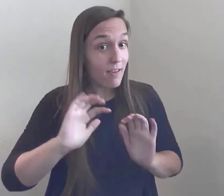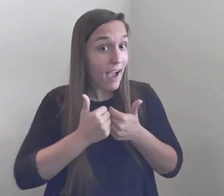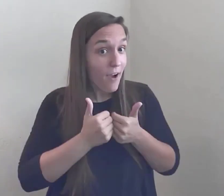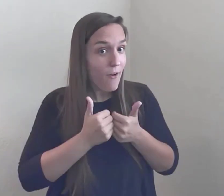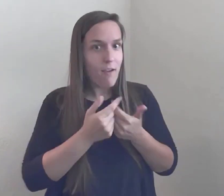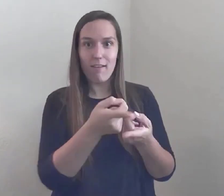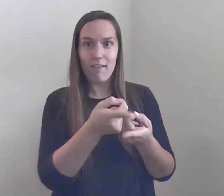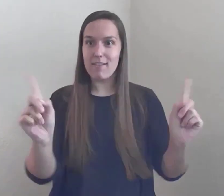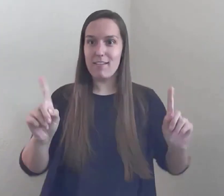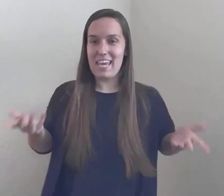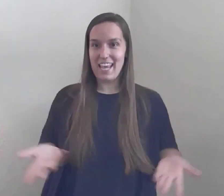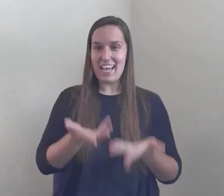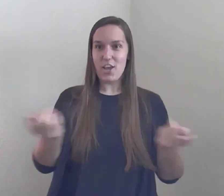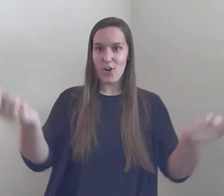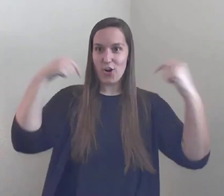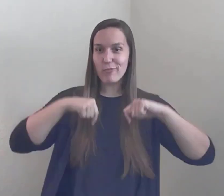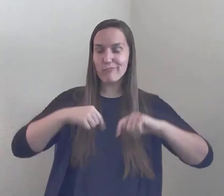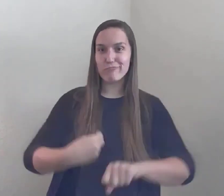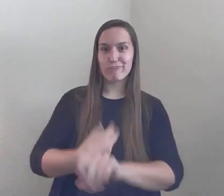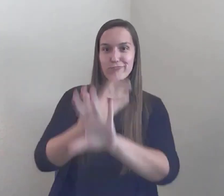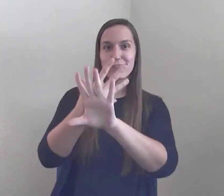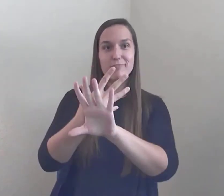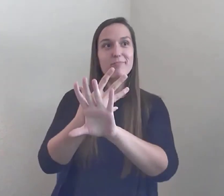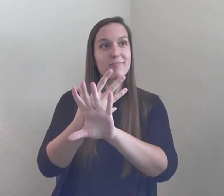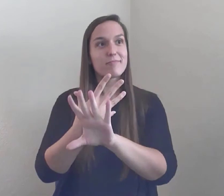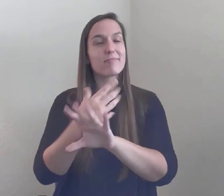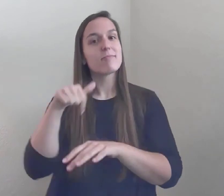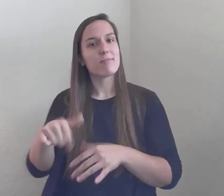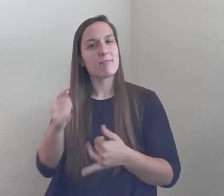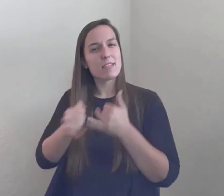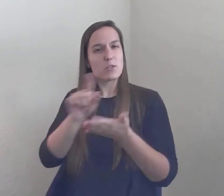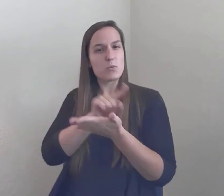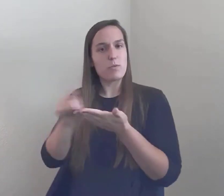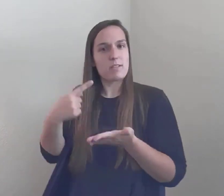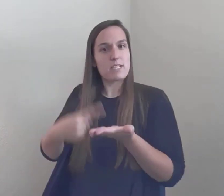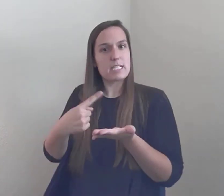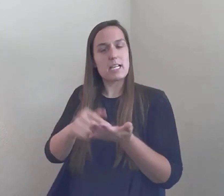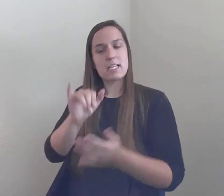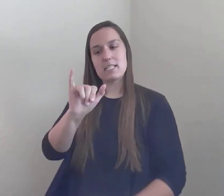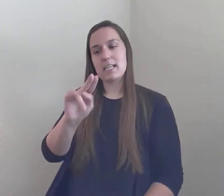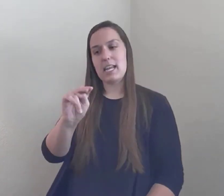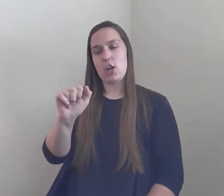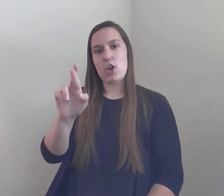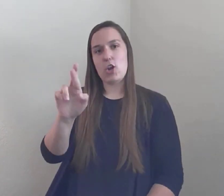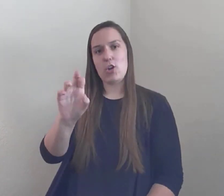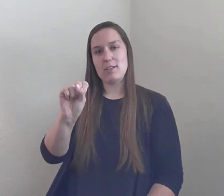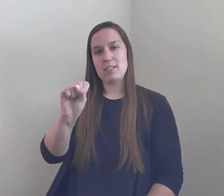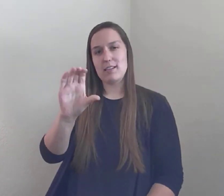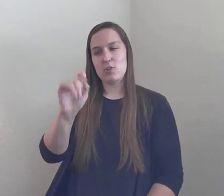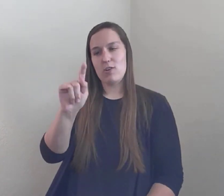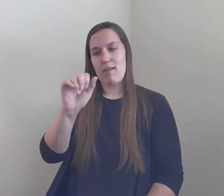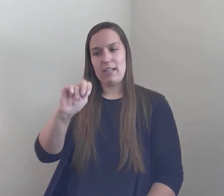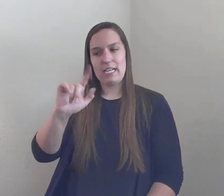In the last week you've all discussed intersectionality, if you weren't aware of them already...